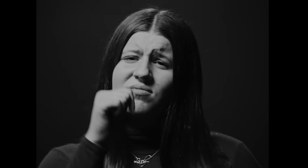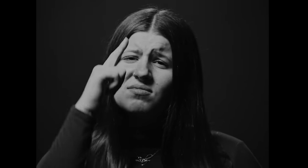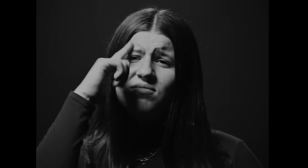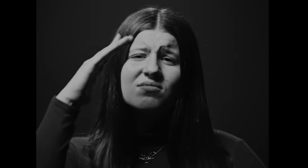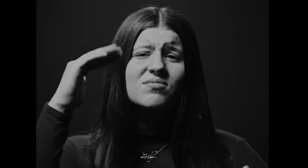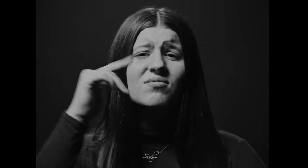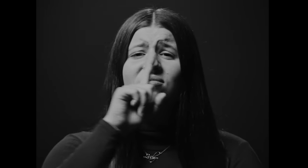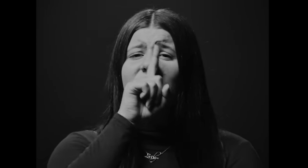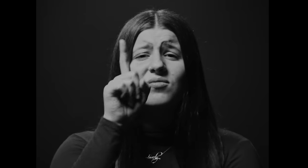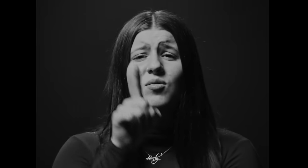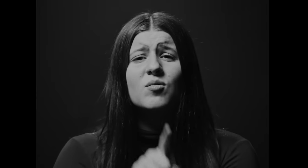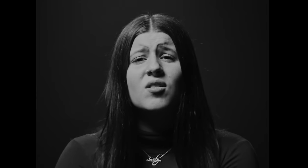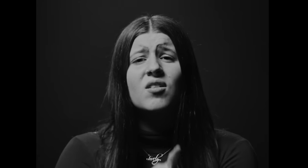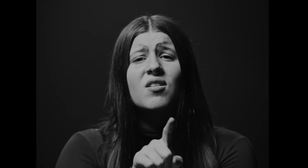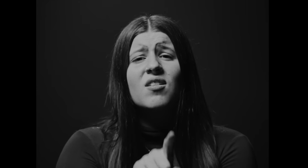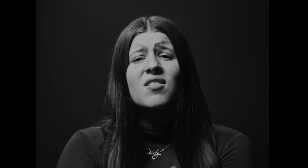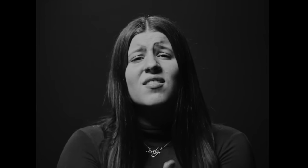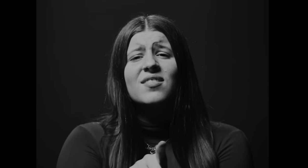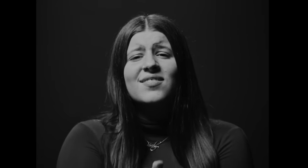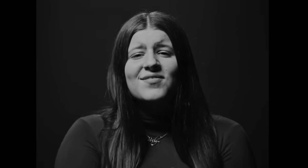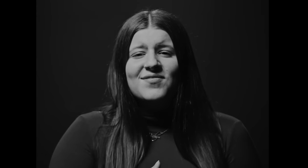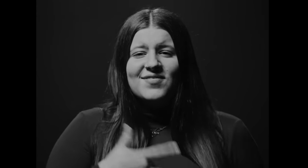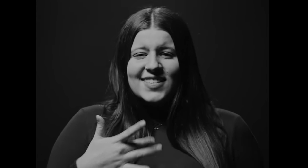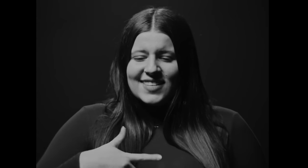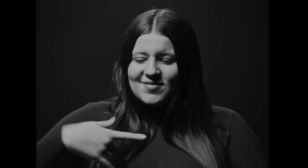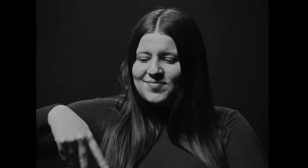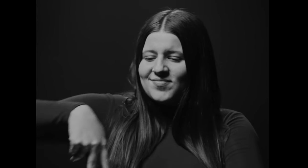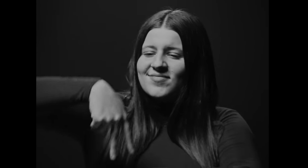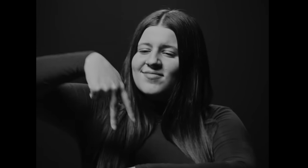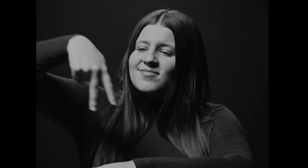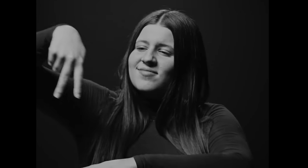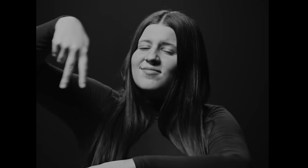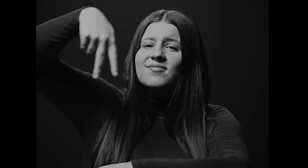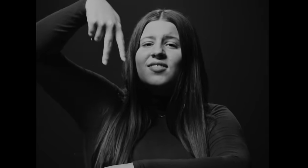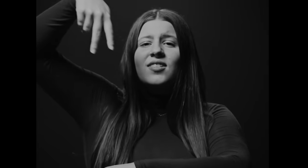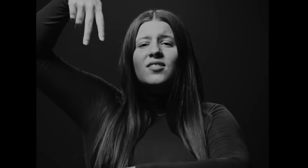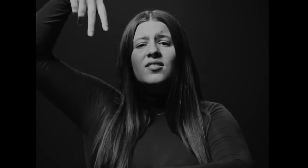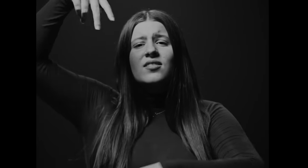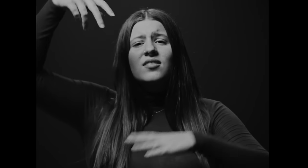DIDN’T KNOW THAT I’D FALL SO HARD THAT MY FEET LEFT THE GROUND